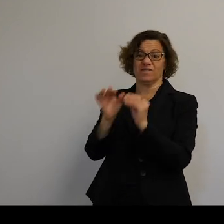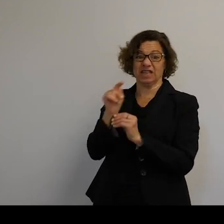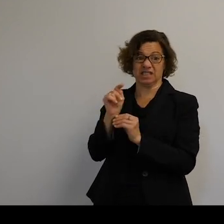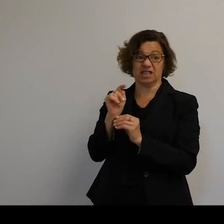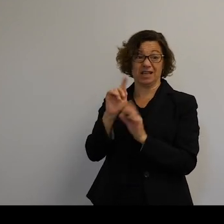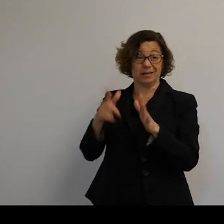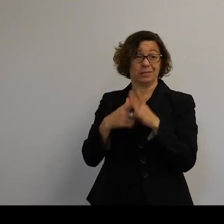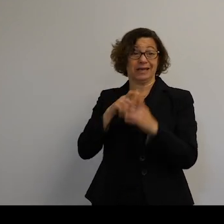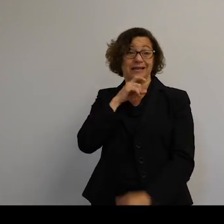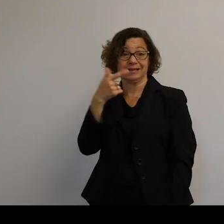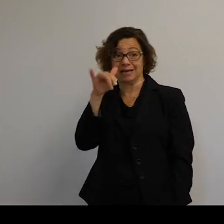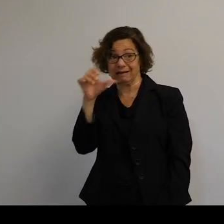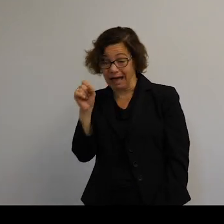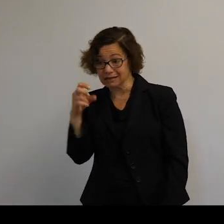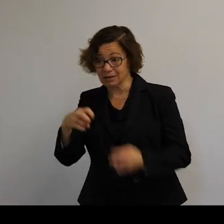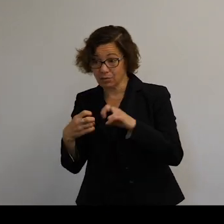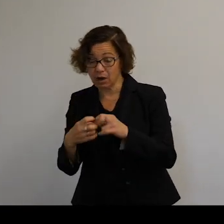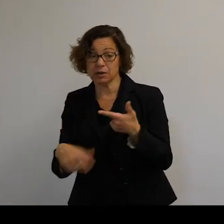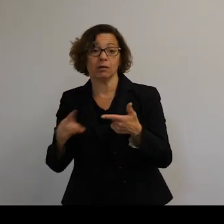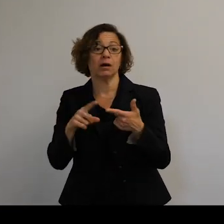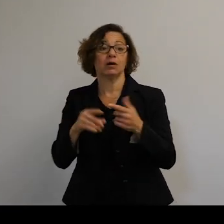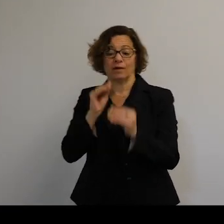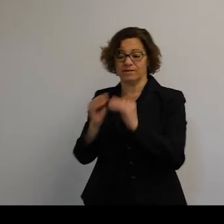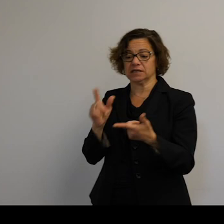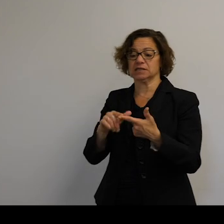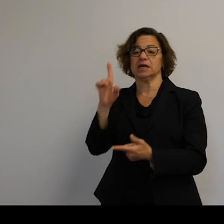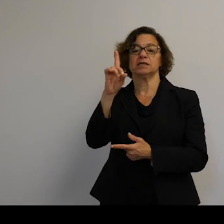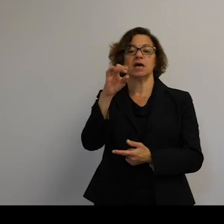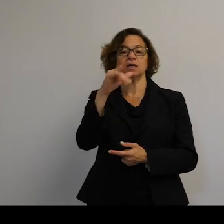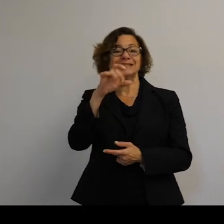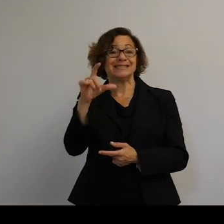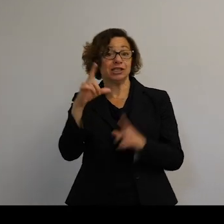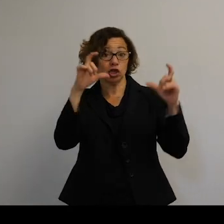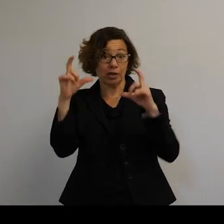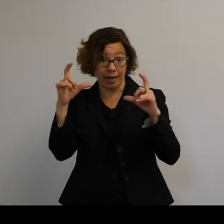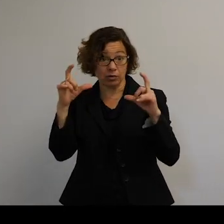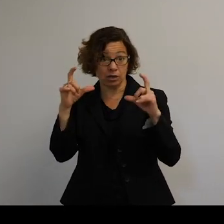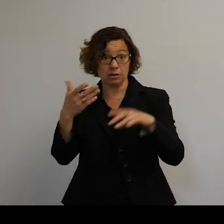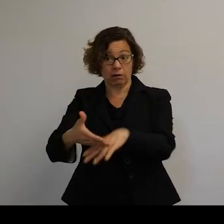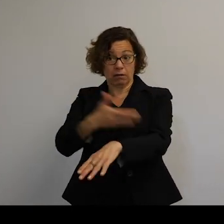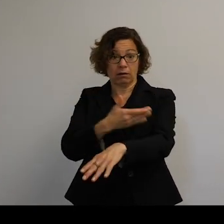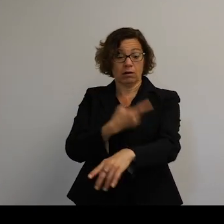They fixed that as digital cameras. As digital camera technology got better, they could replace and upgrade the sensors.